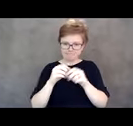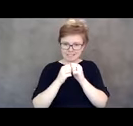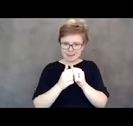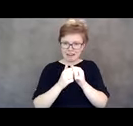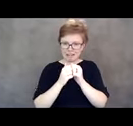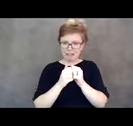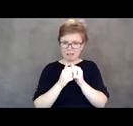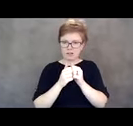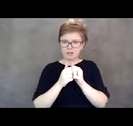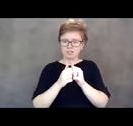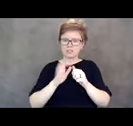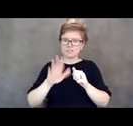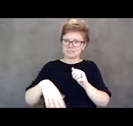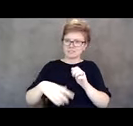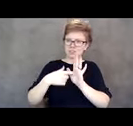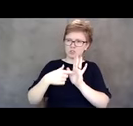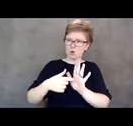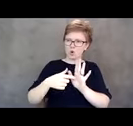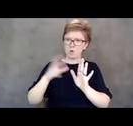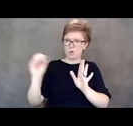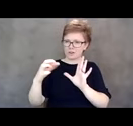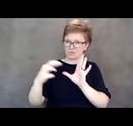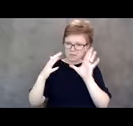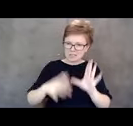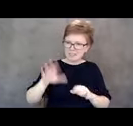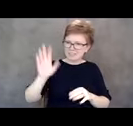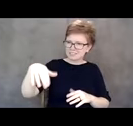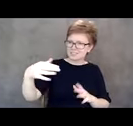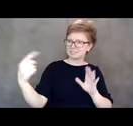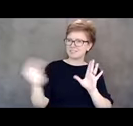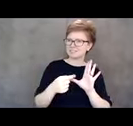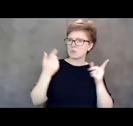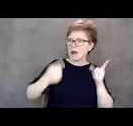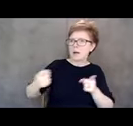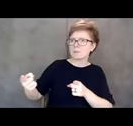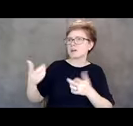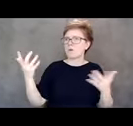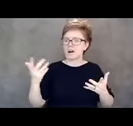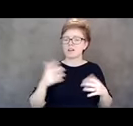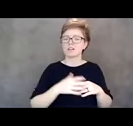for our Oregon representatives of what was going on and why we needed them to step in.